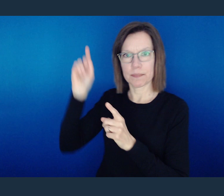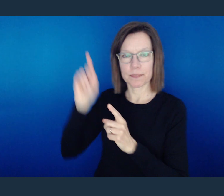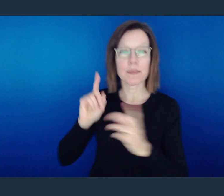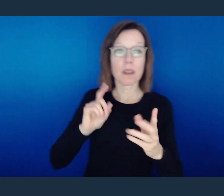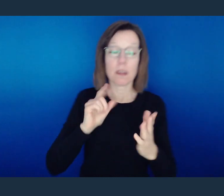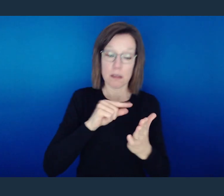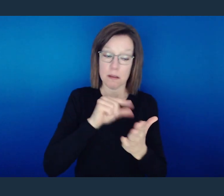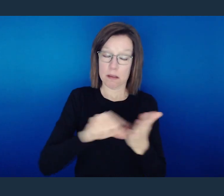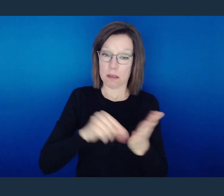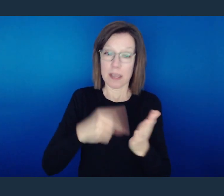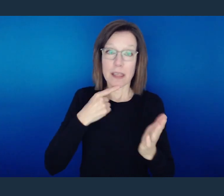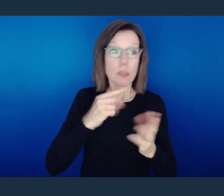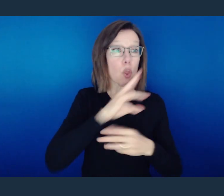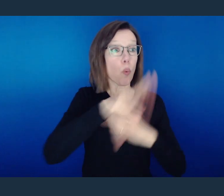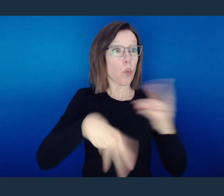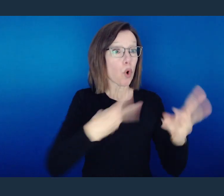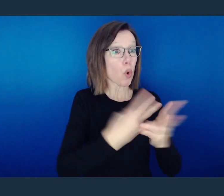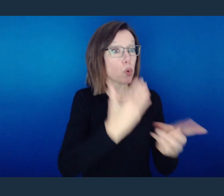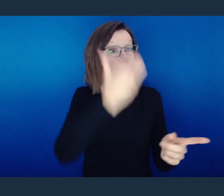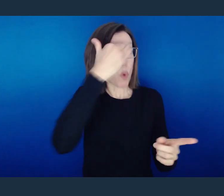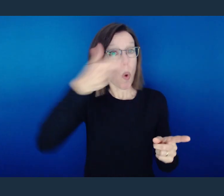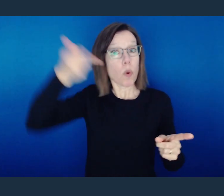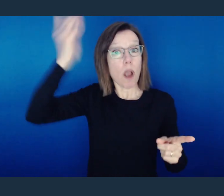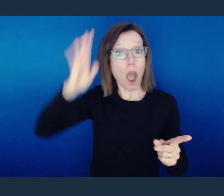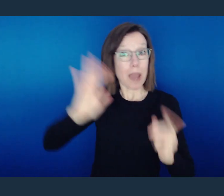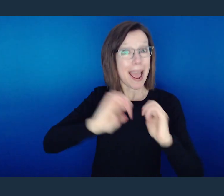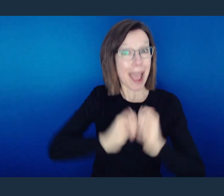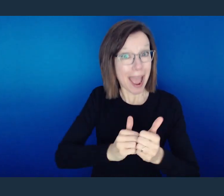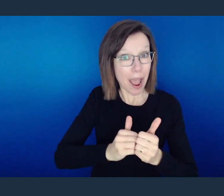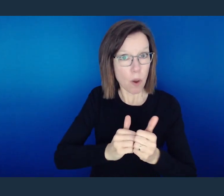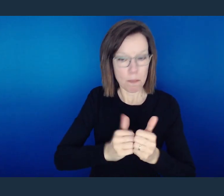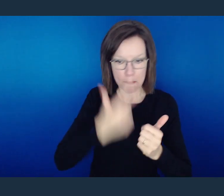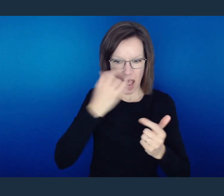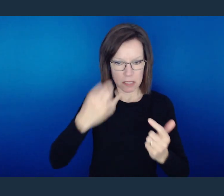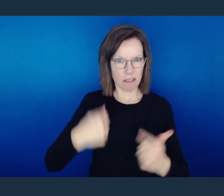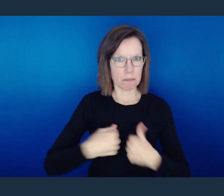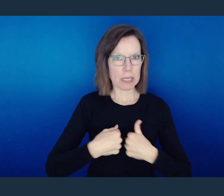They won't know us because you said something, even though, yes, we may recognize that you